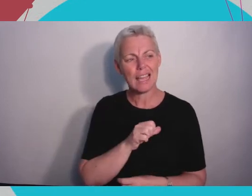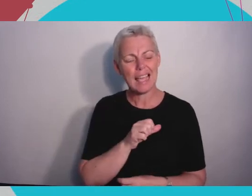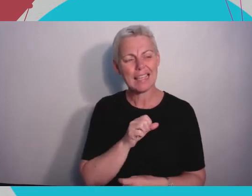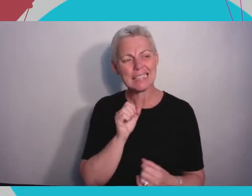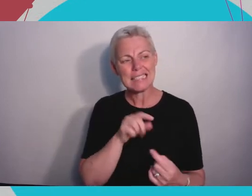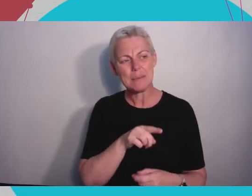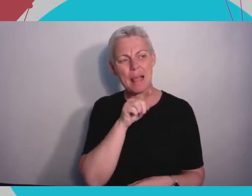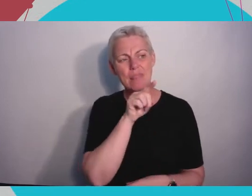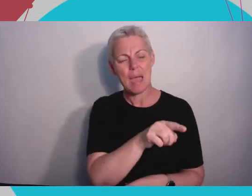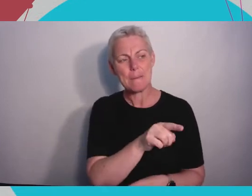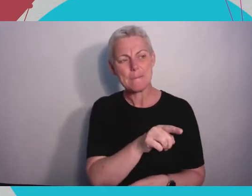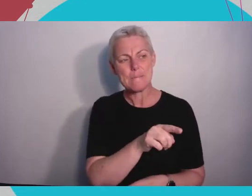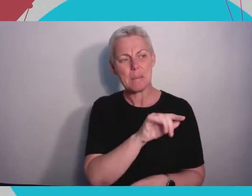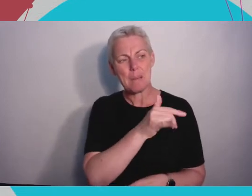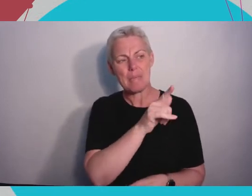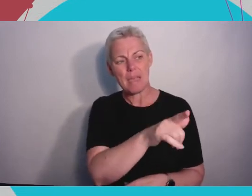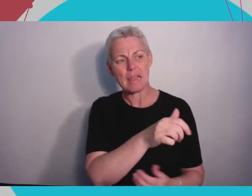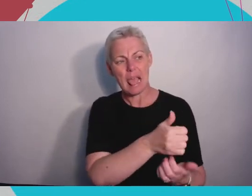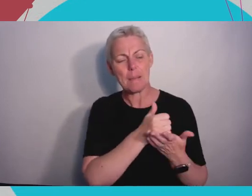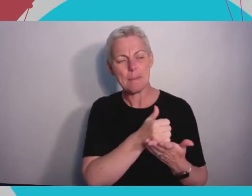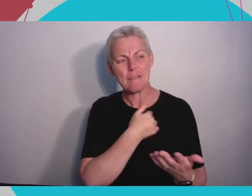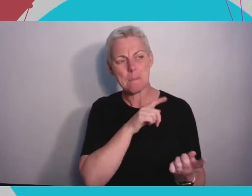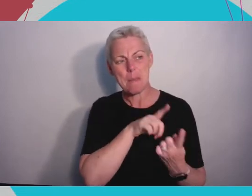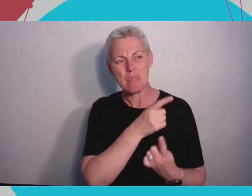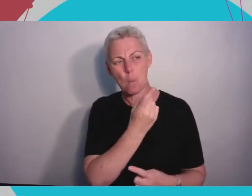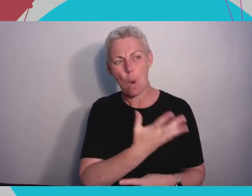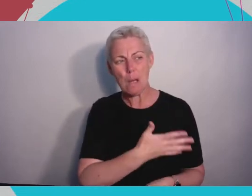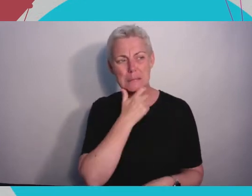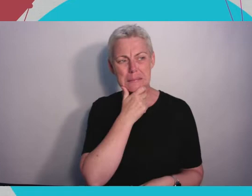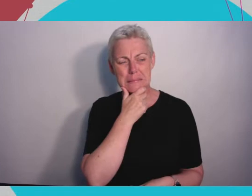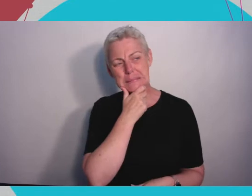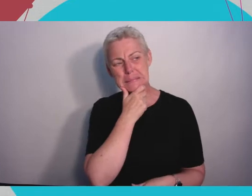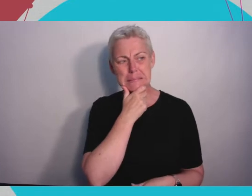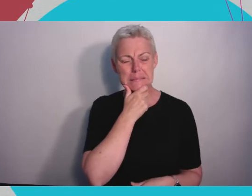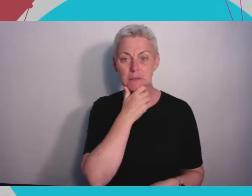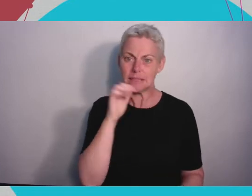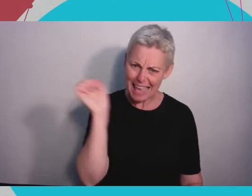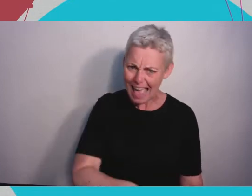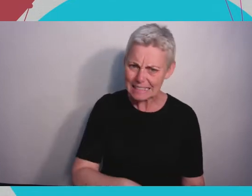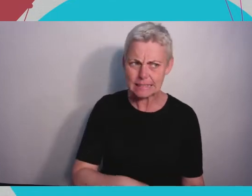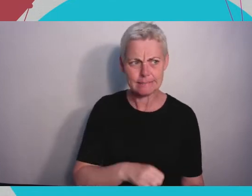no', even if you've met them or you haven't, yes do it, give it send them a message. You